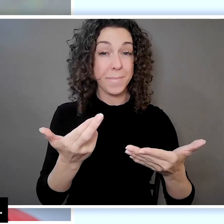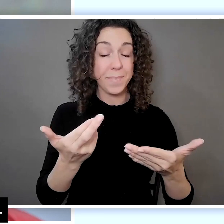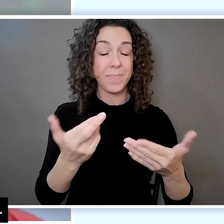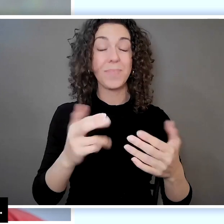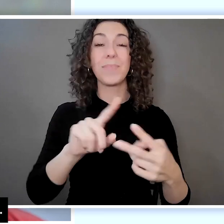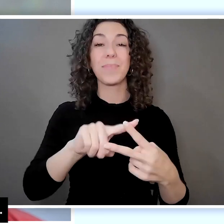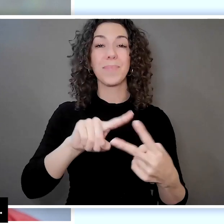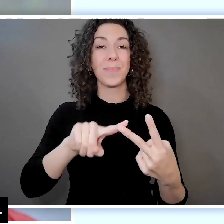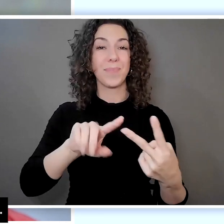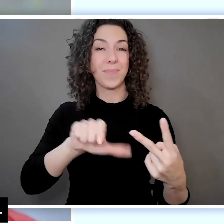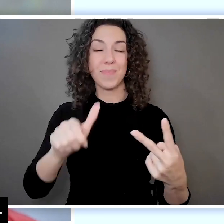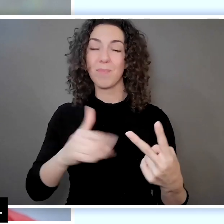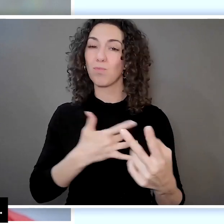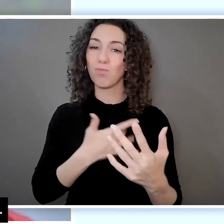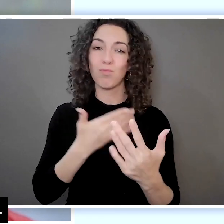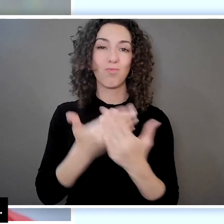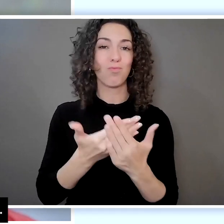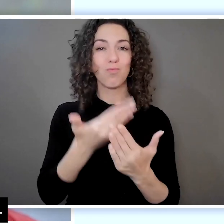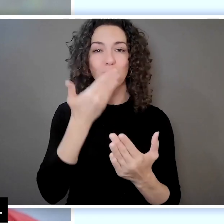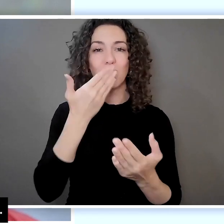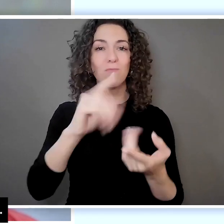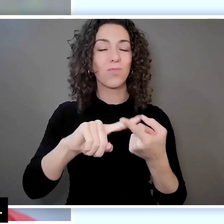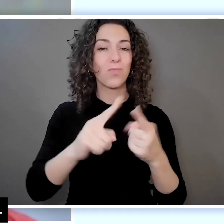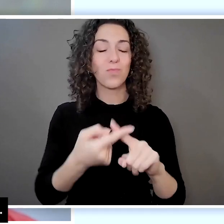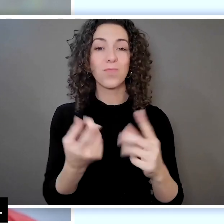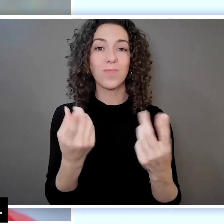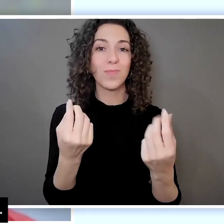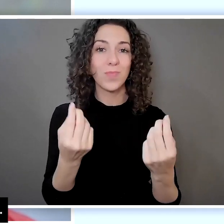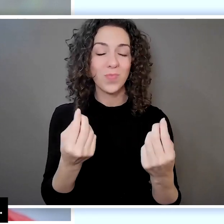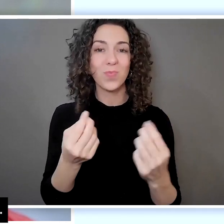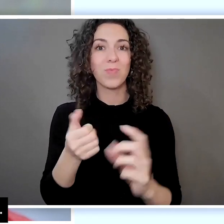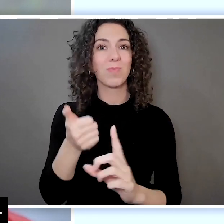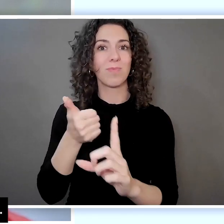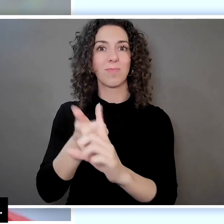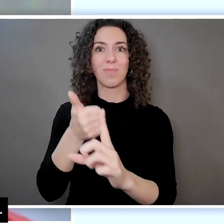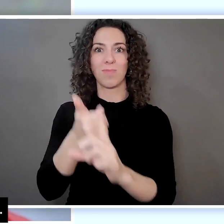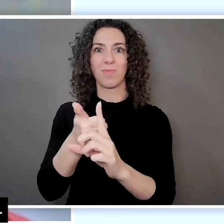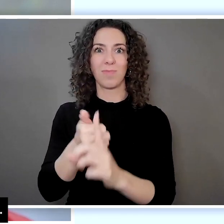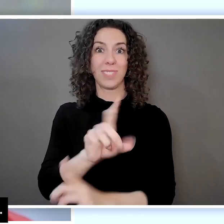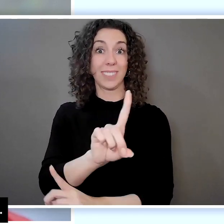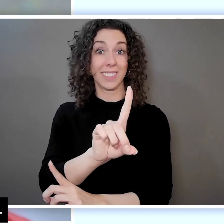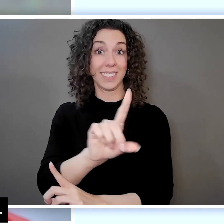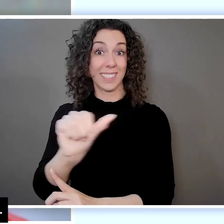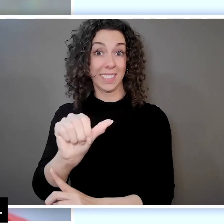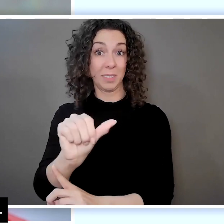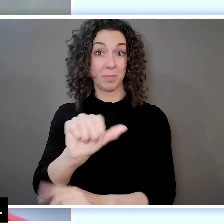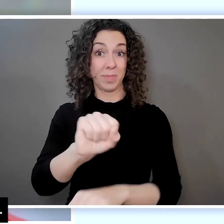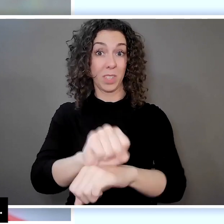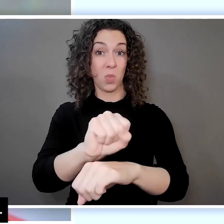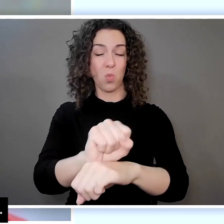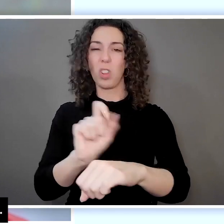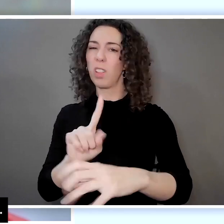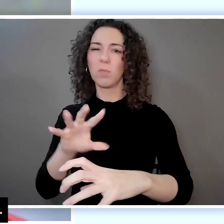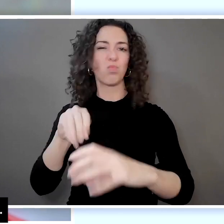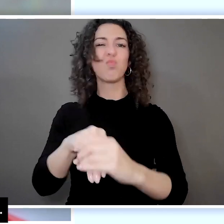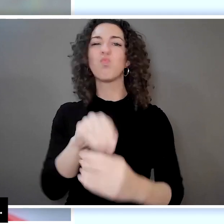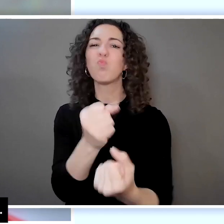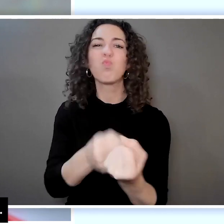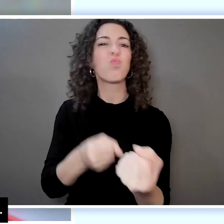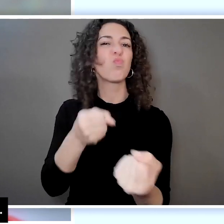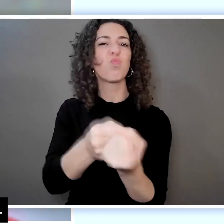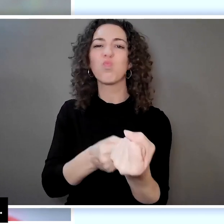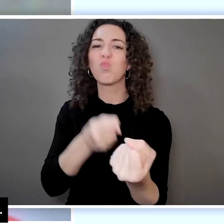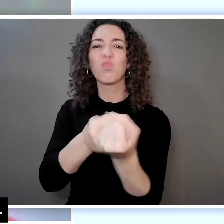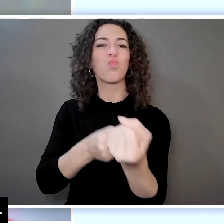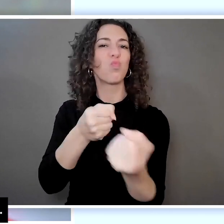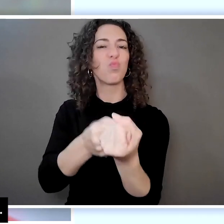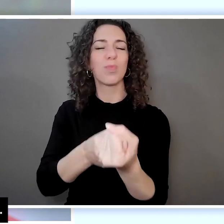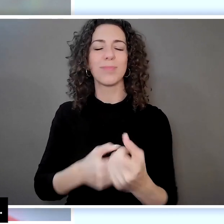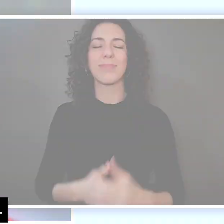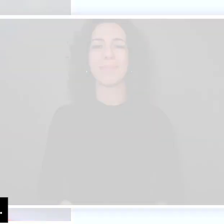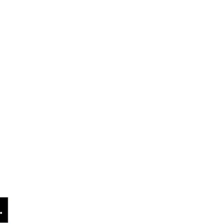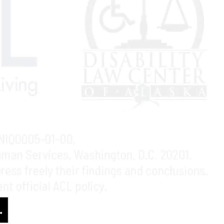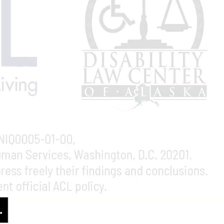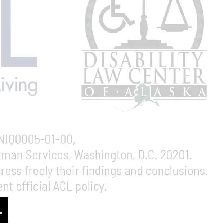and one is a big disability advocate.